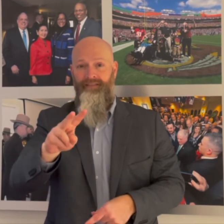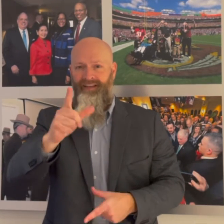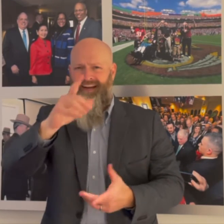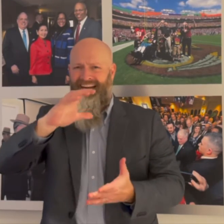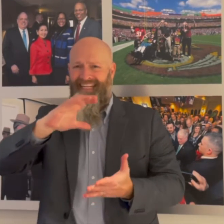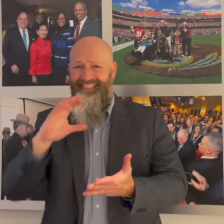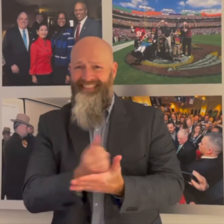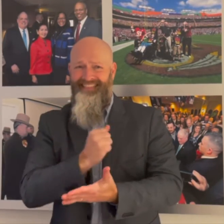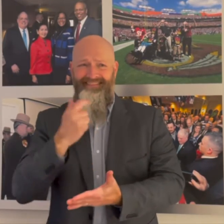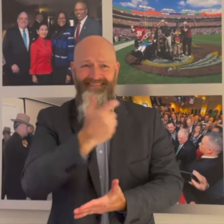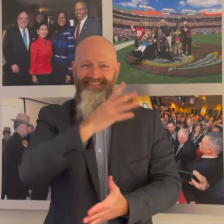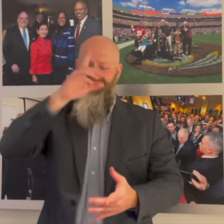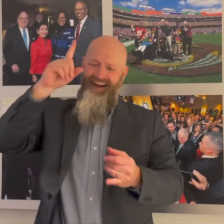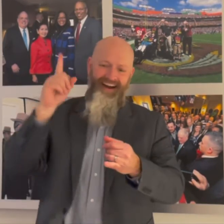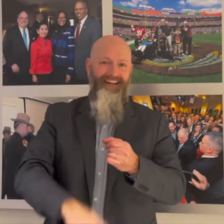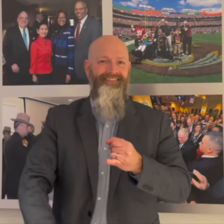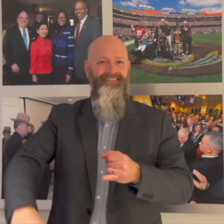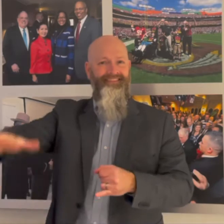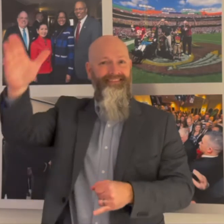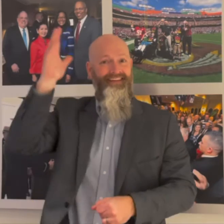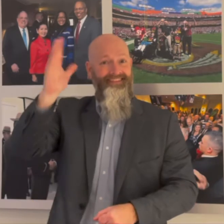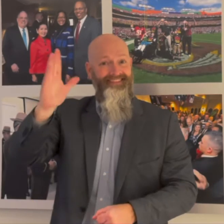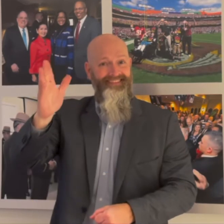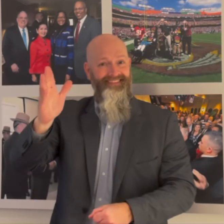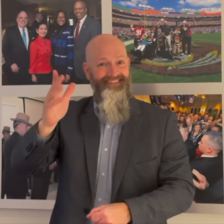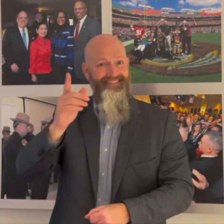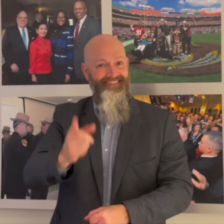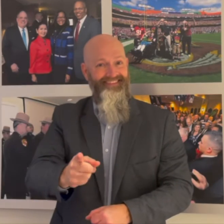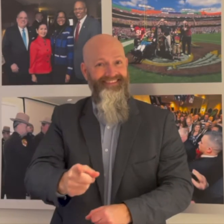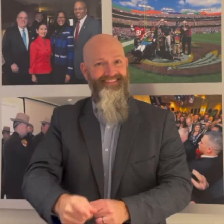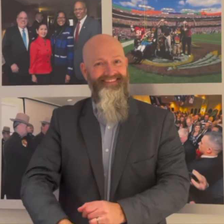Don't miss the opportunity to watch Governor Hogan's final State of the State address!